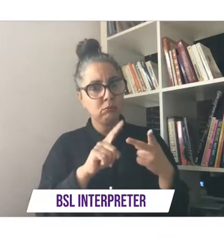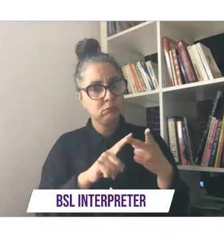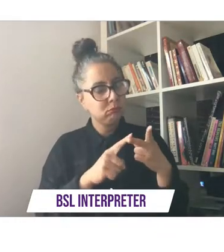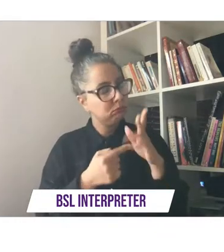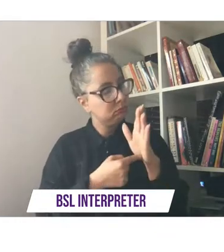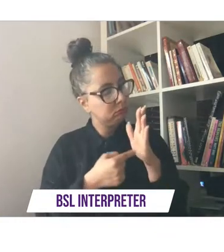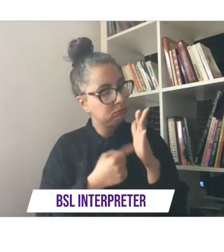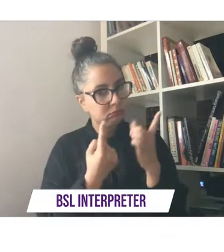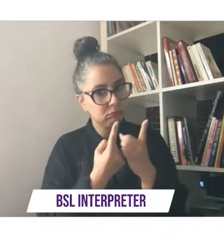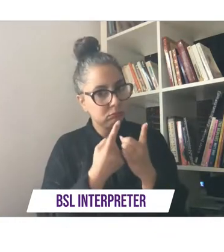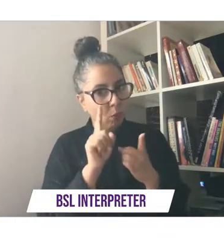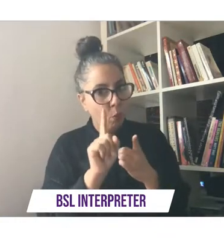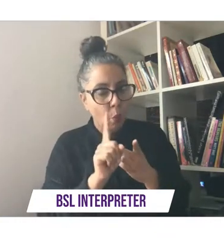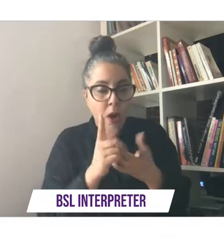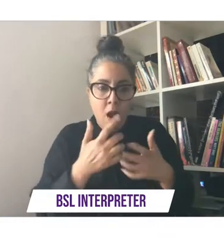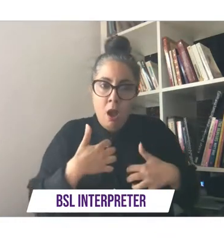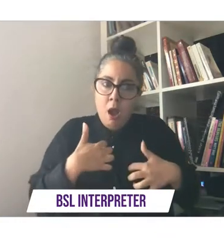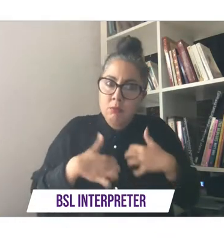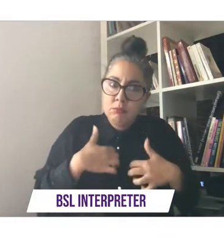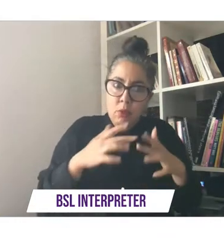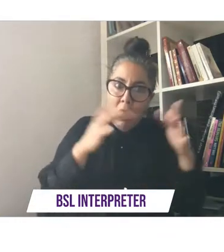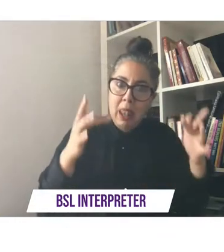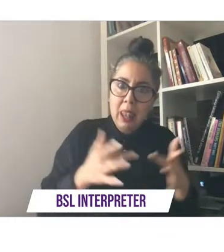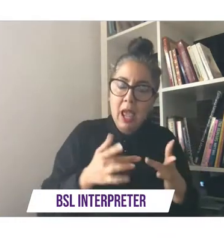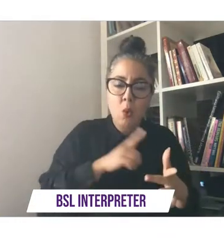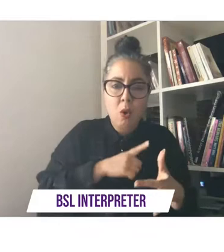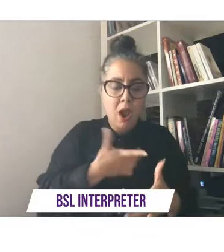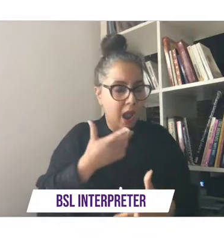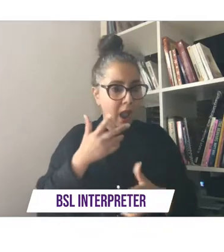all the content i didn't have to make difficult decisions about which sessions to attend